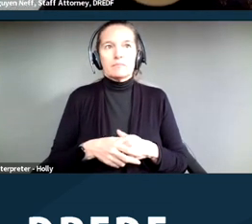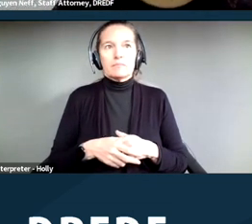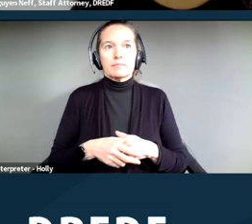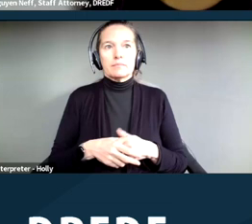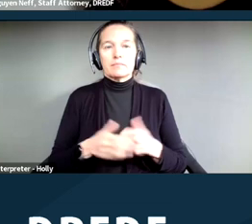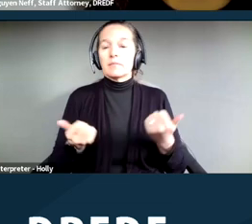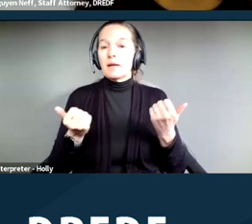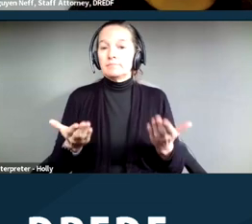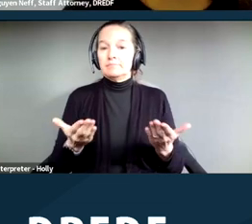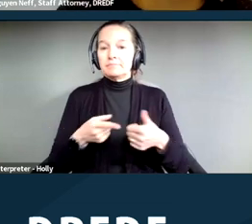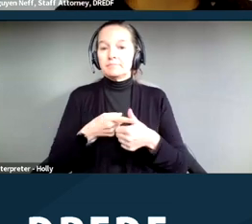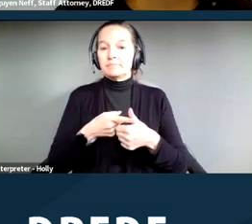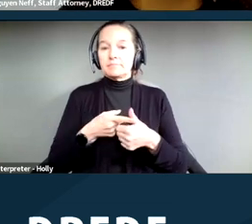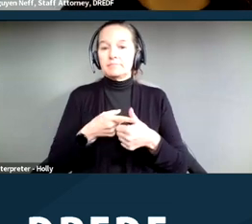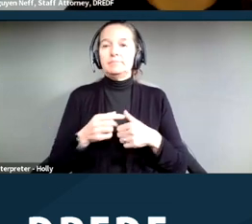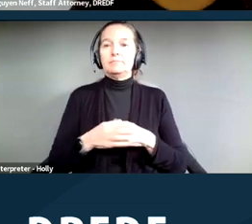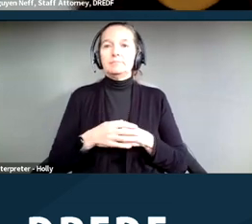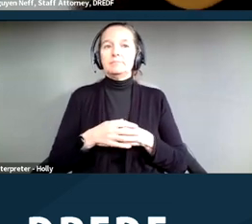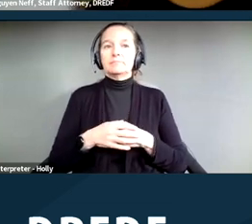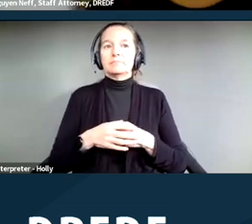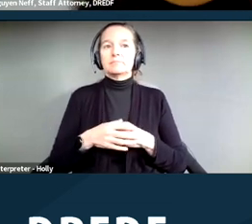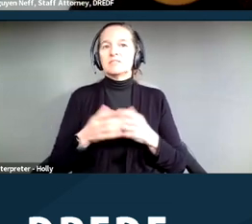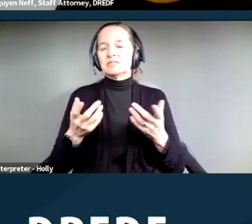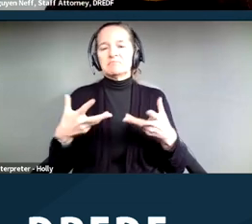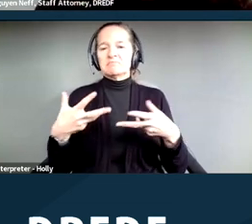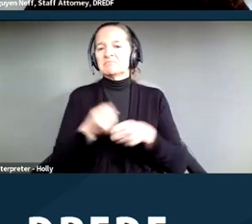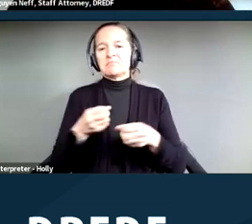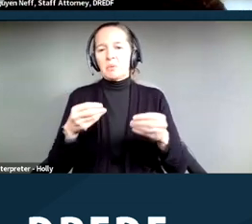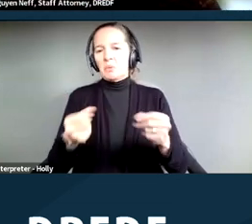So first, just a quick overview. What is the Americans with Disabilities Act?